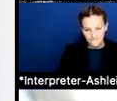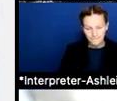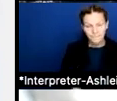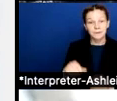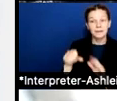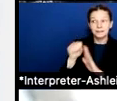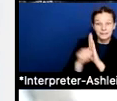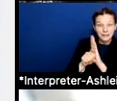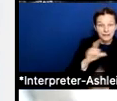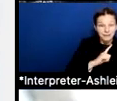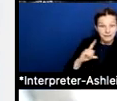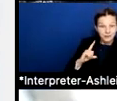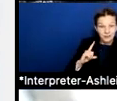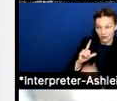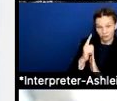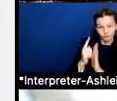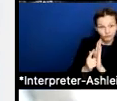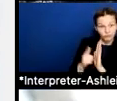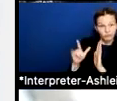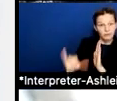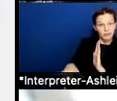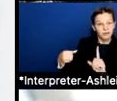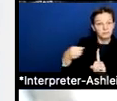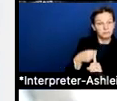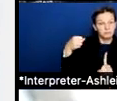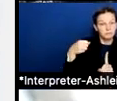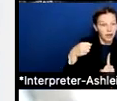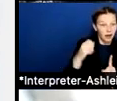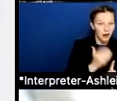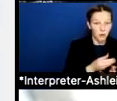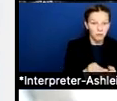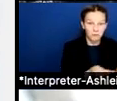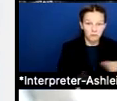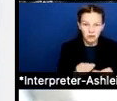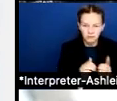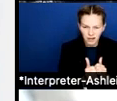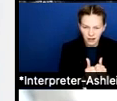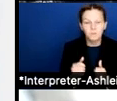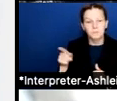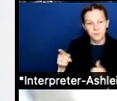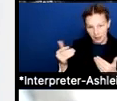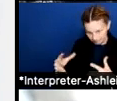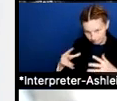First, the state adopts a basic allotment. As you know, our basic allotment right now,